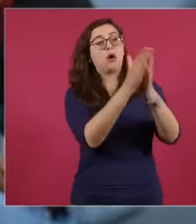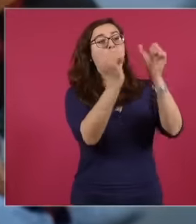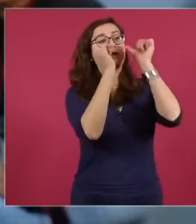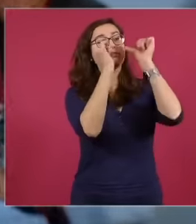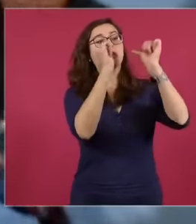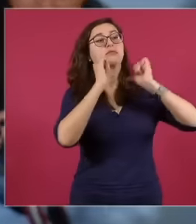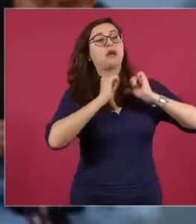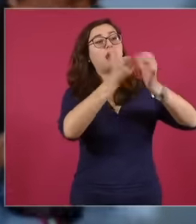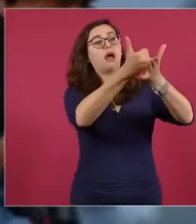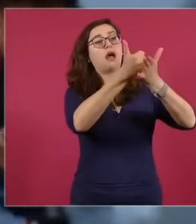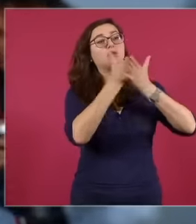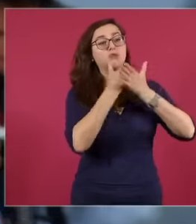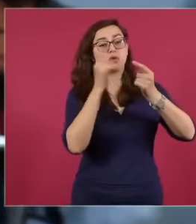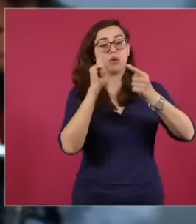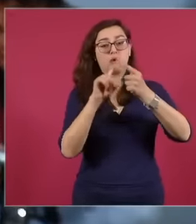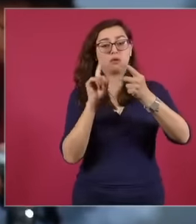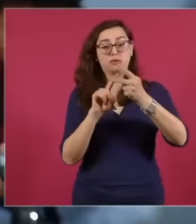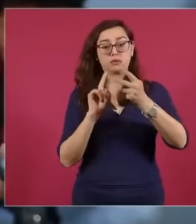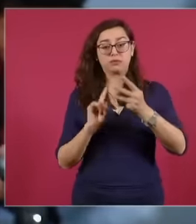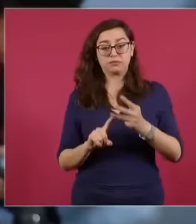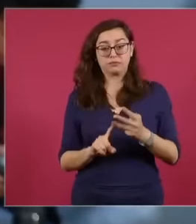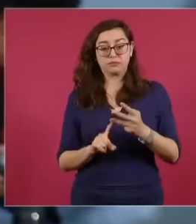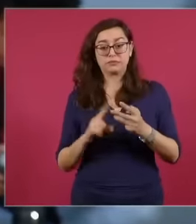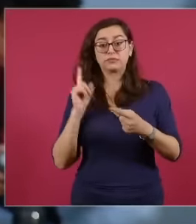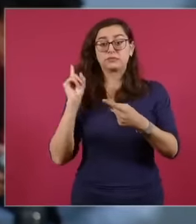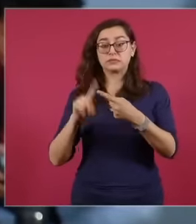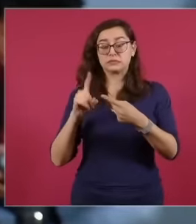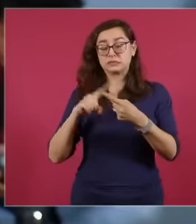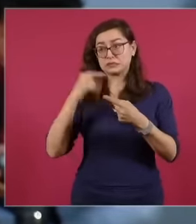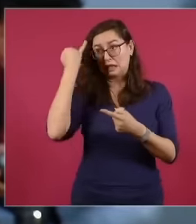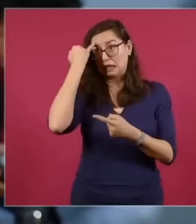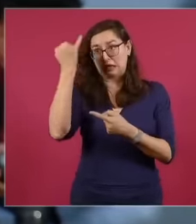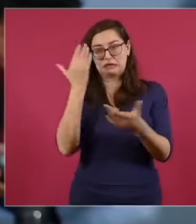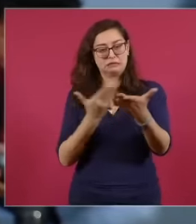of them is to suspend This entire process of the initiative also asks for a